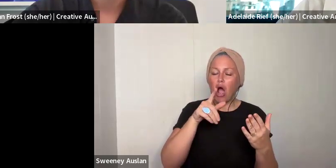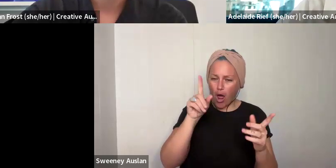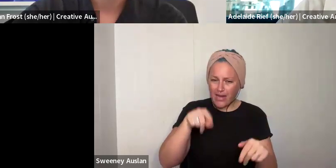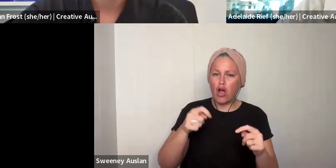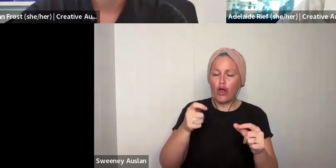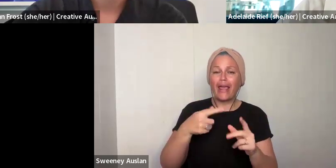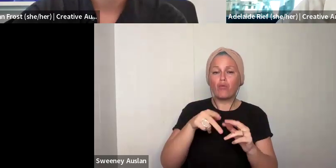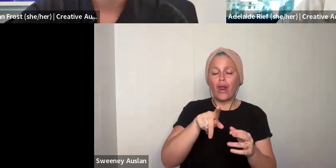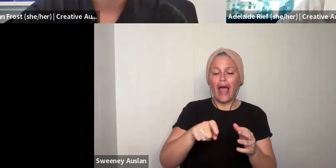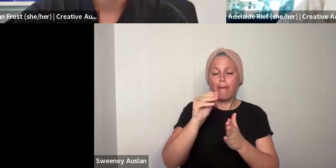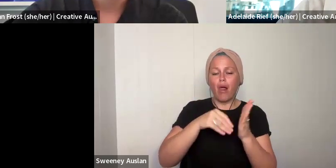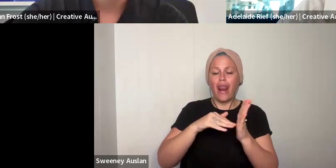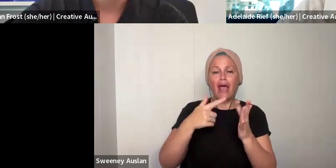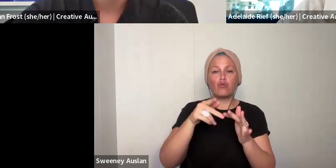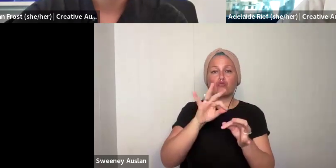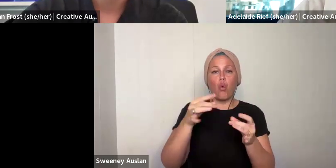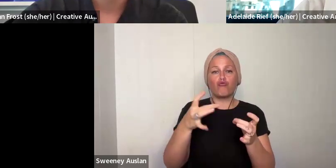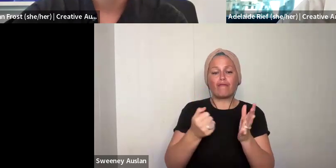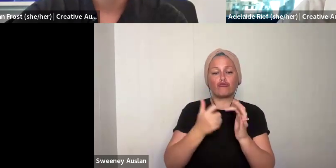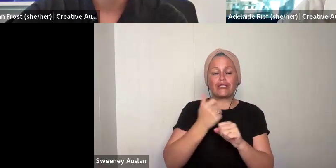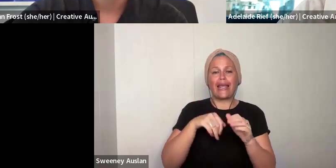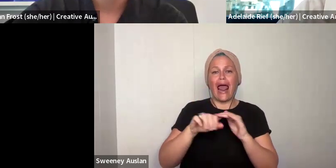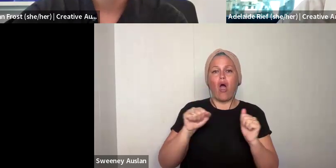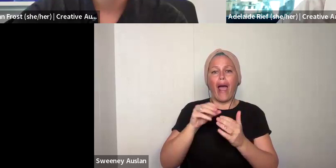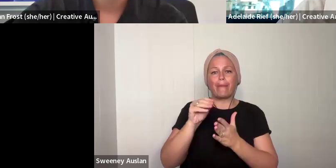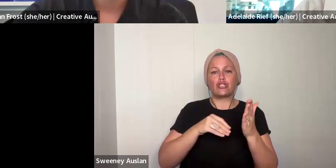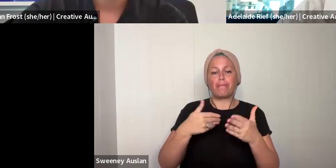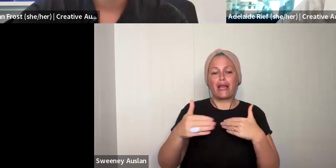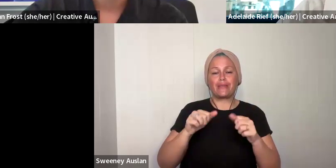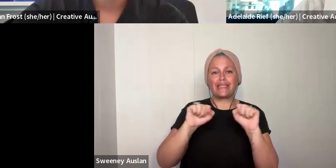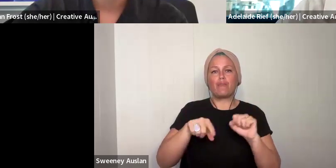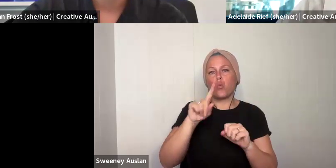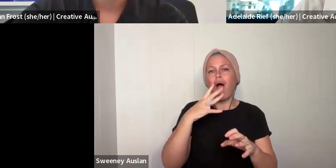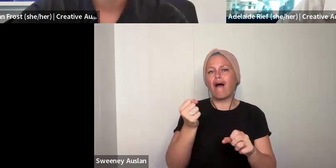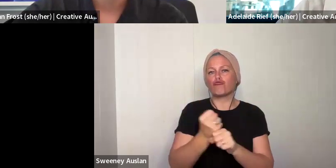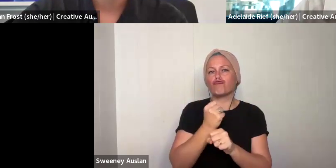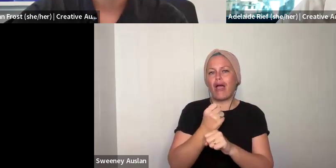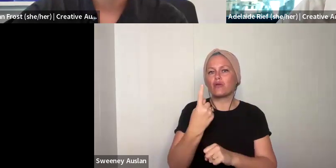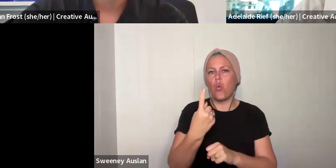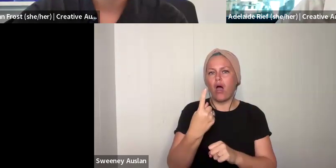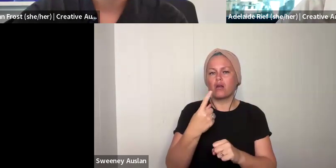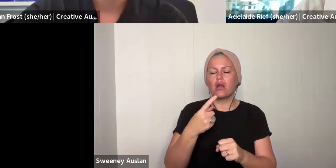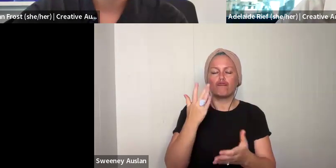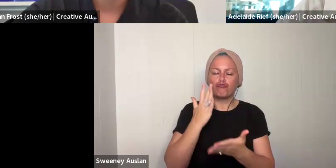apply now button, if you don't already have a registration in application management system, you will need to